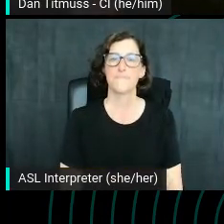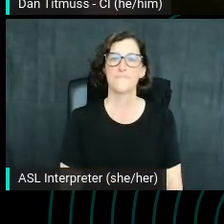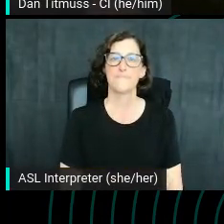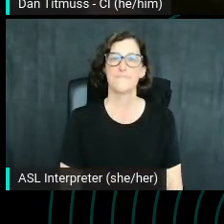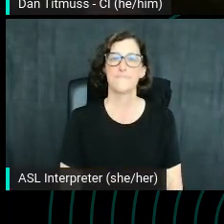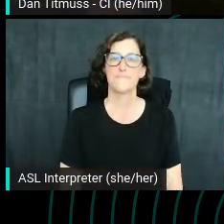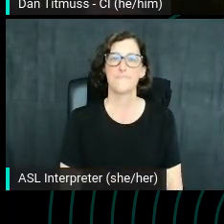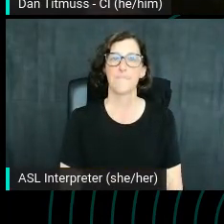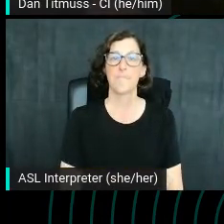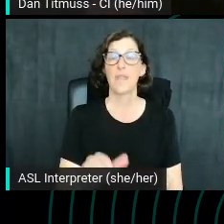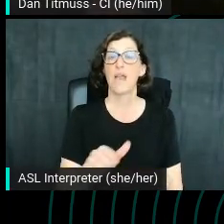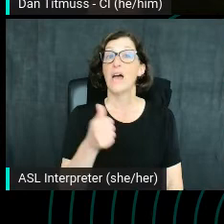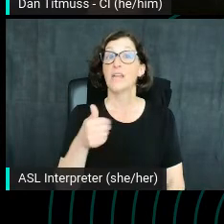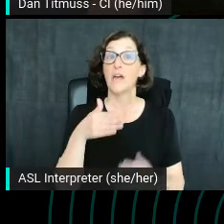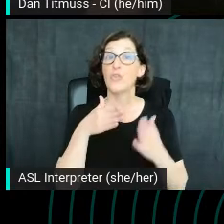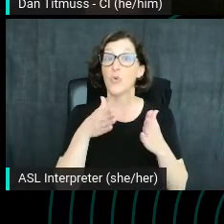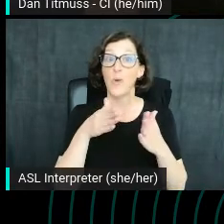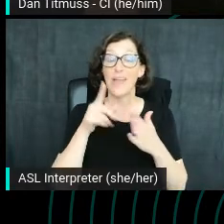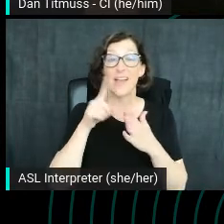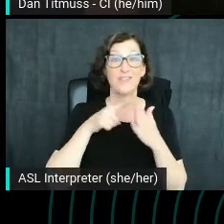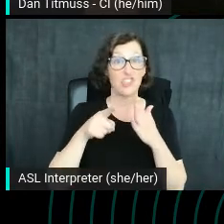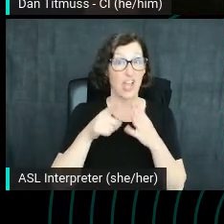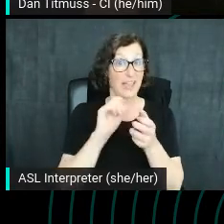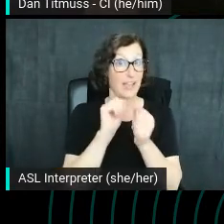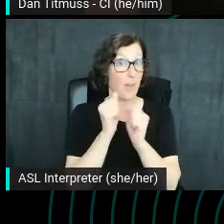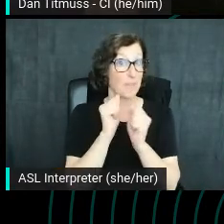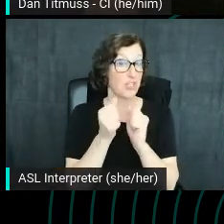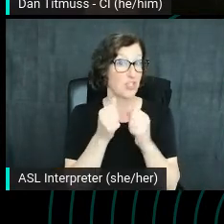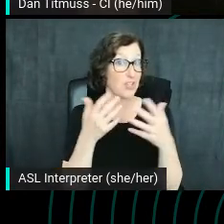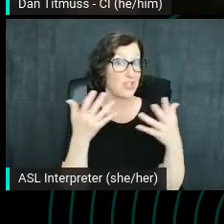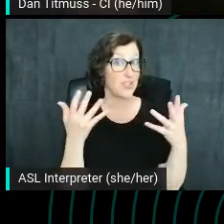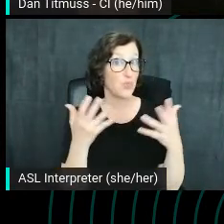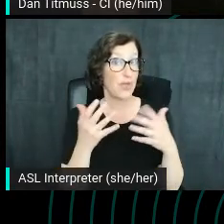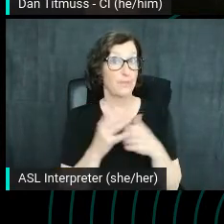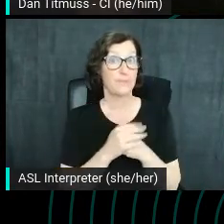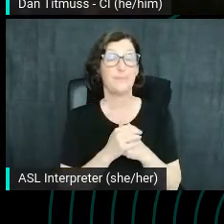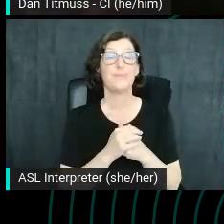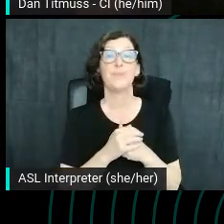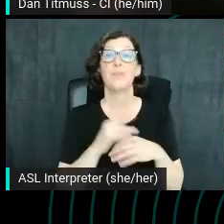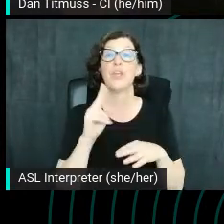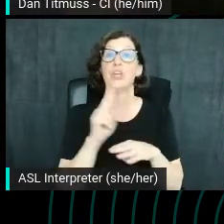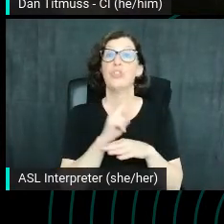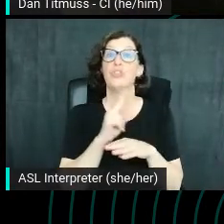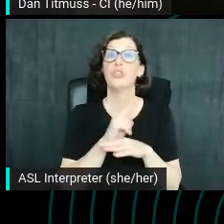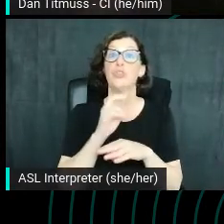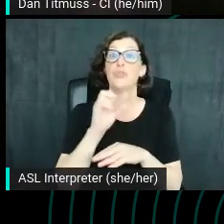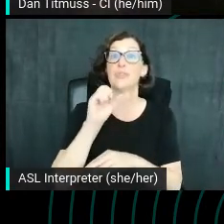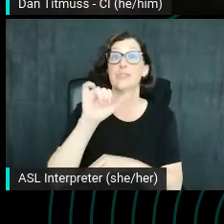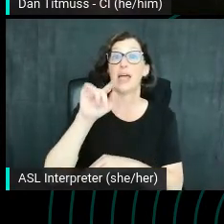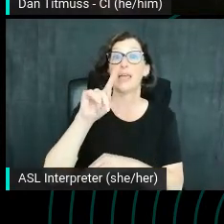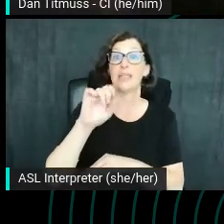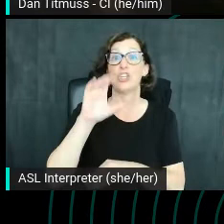Another way of checking competition is to use the site search function on Google.